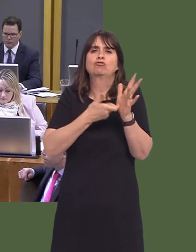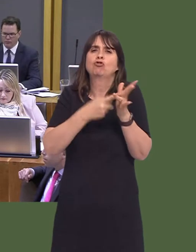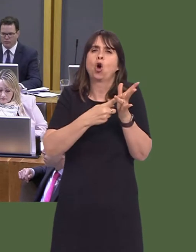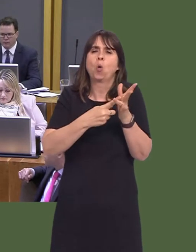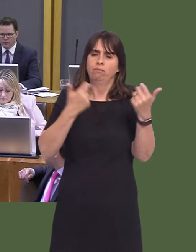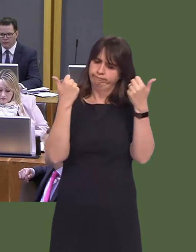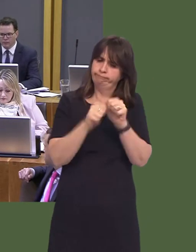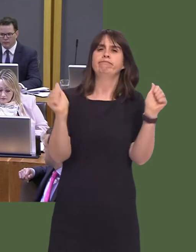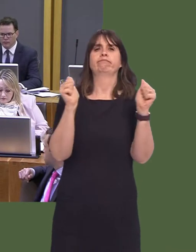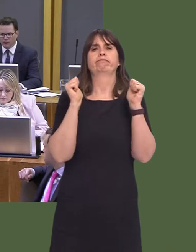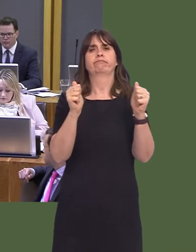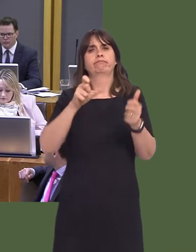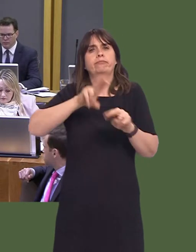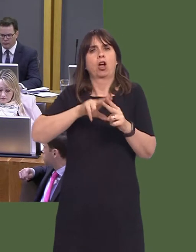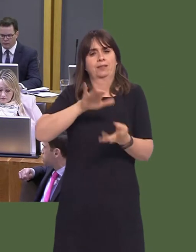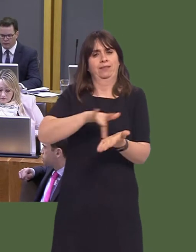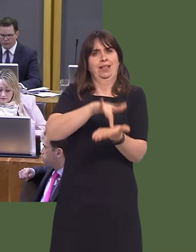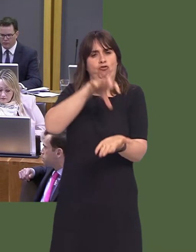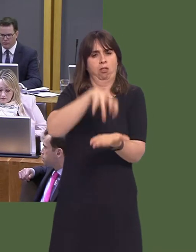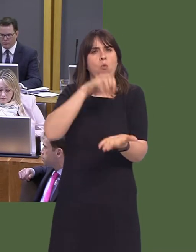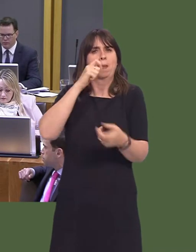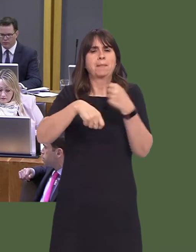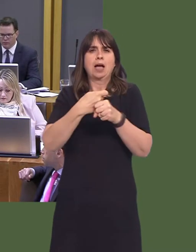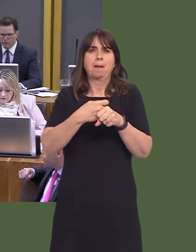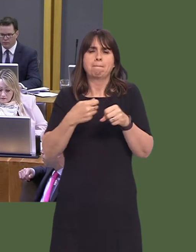a vision for the site around Cardiff Central to become an integrated transport hub to provide